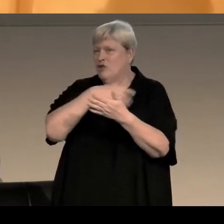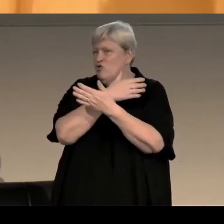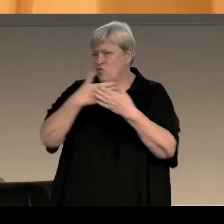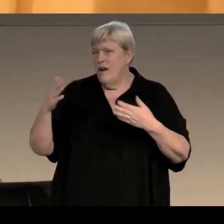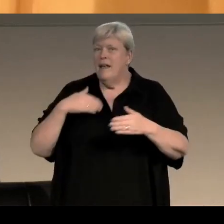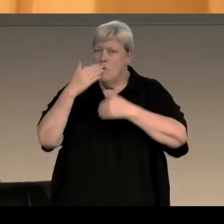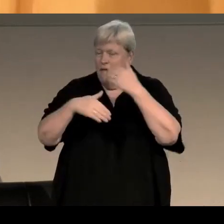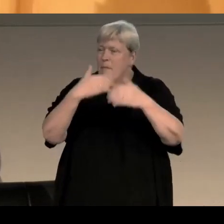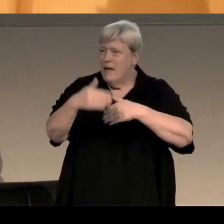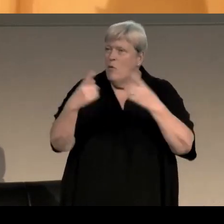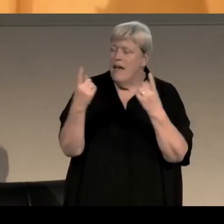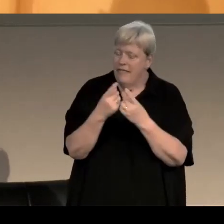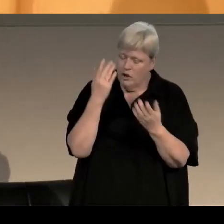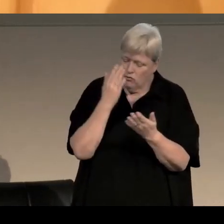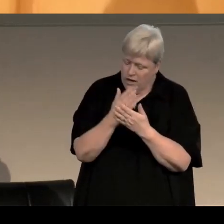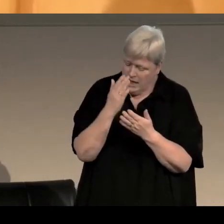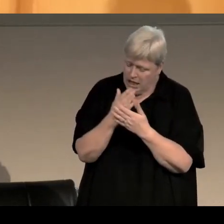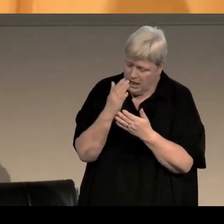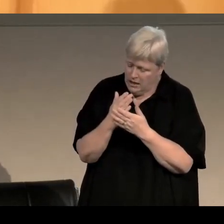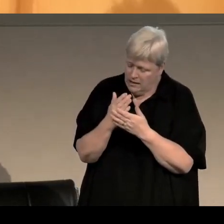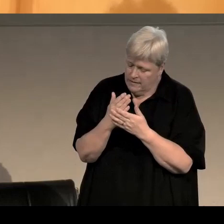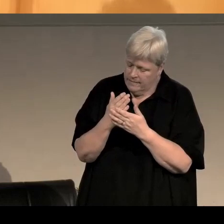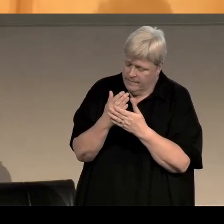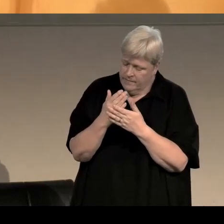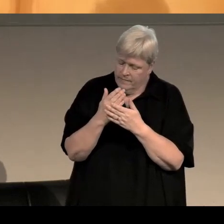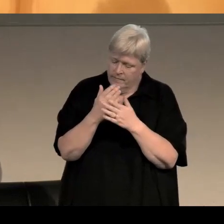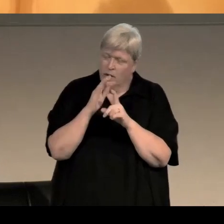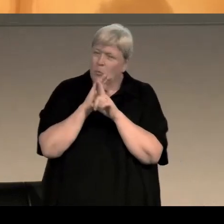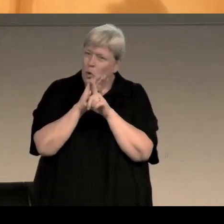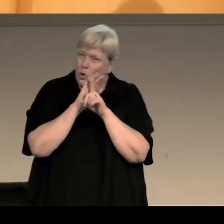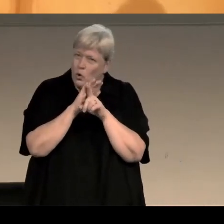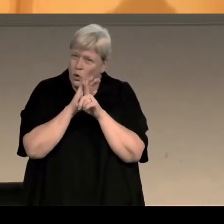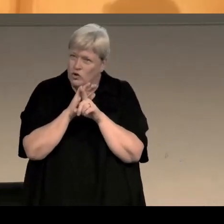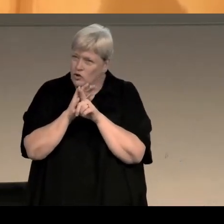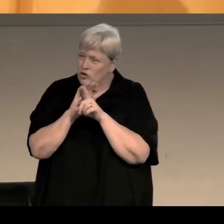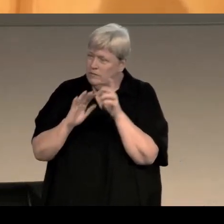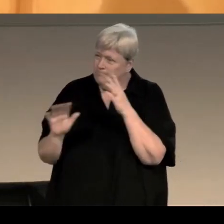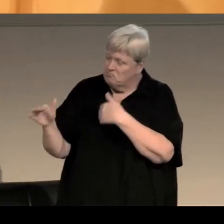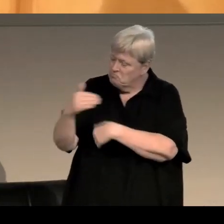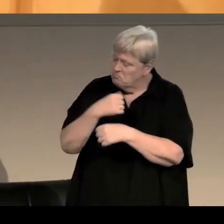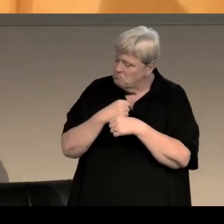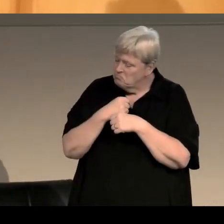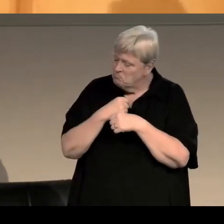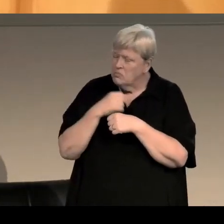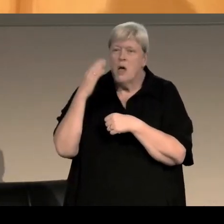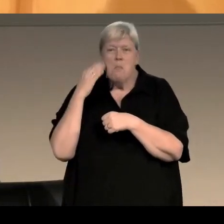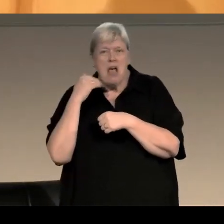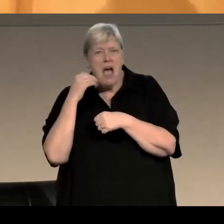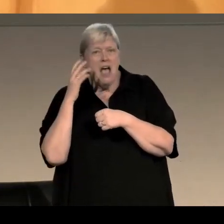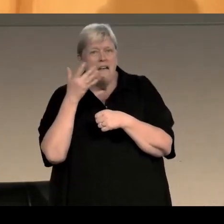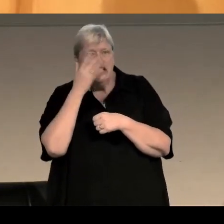so one of the things that has really pushed the embracing of Black fiction, for example,